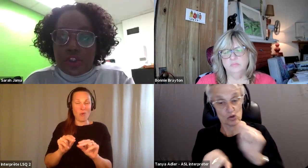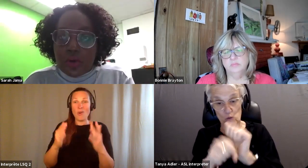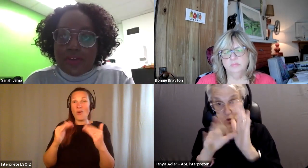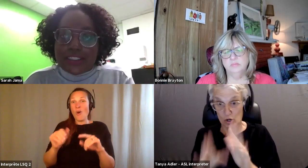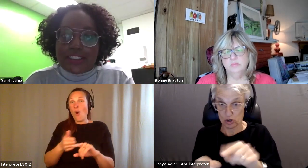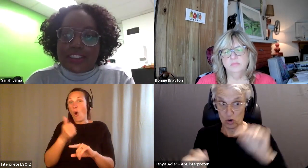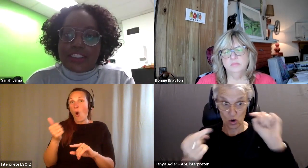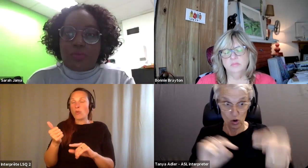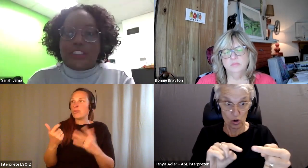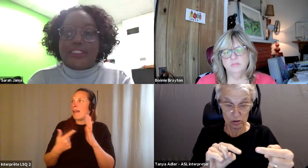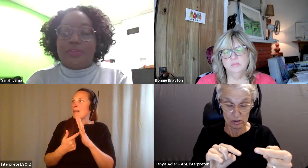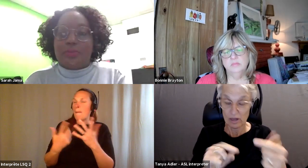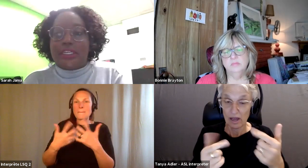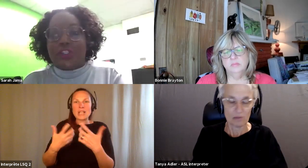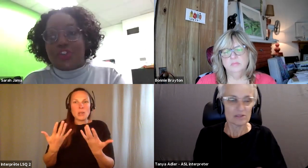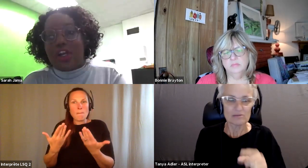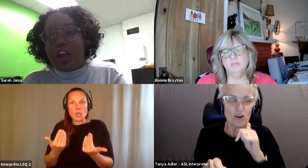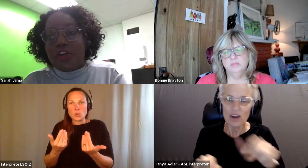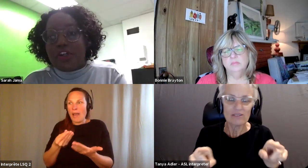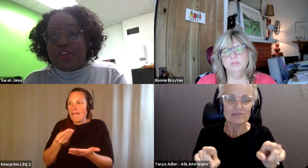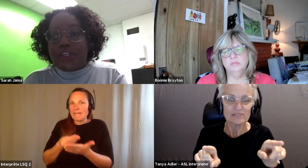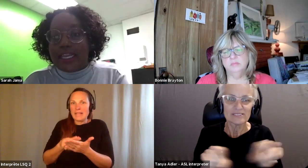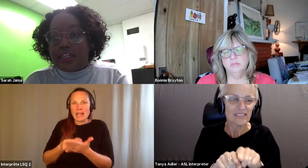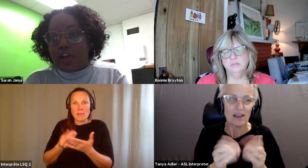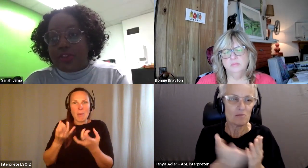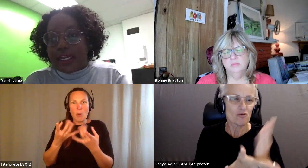Sarah Jama: You don't have access to the same rights as everybody else you're not covered under the Canada health that.